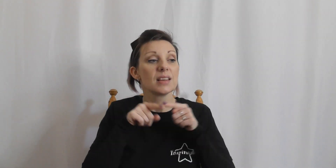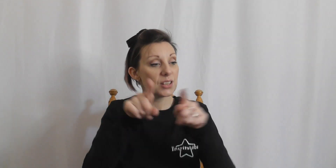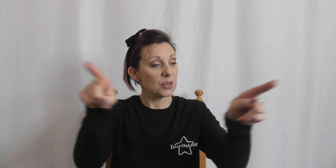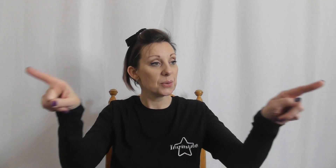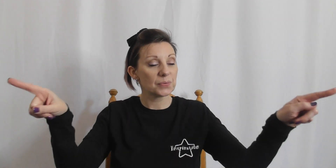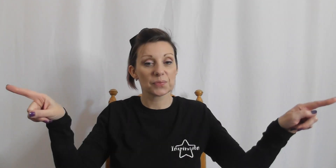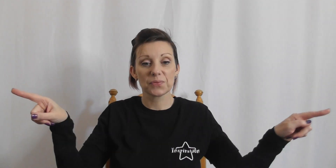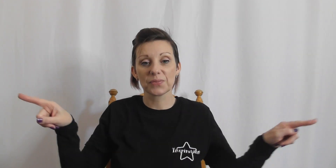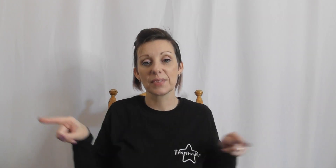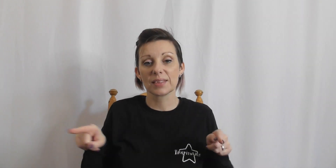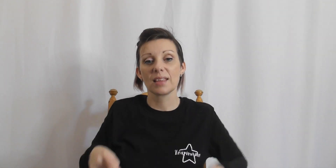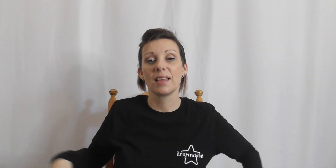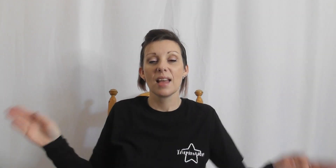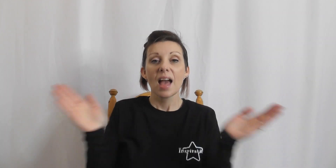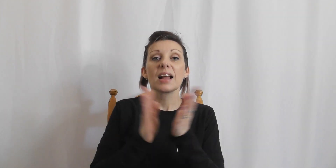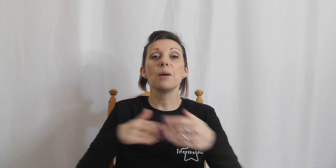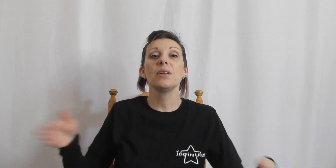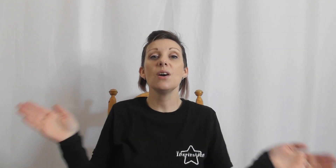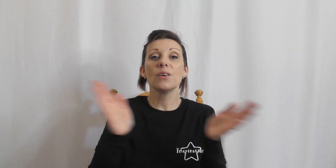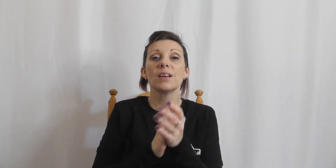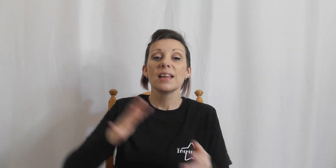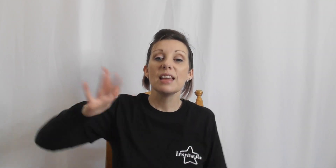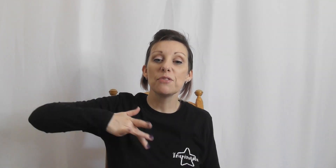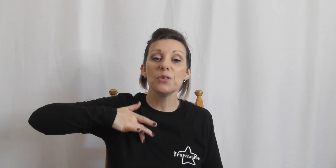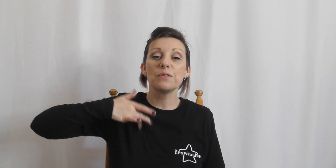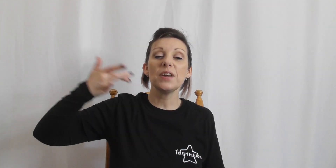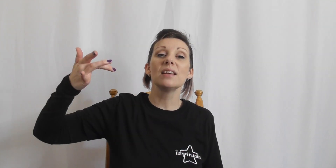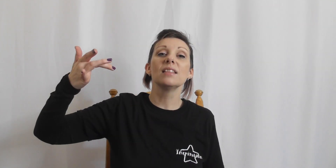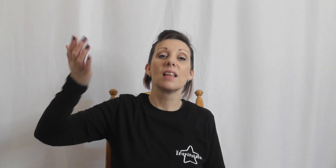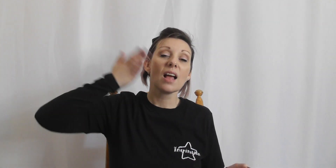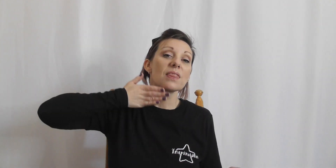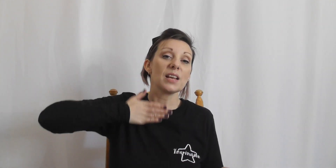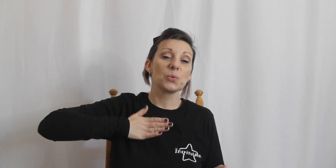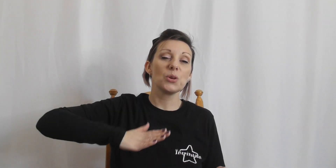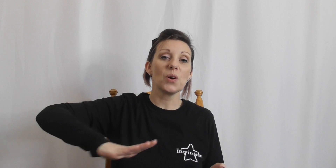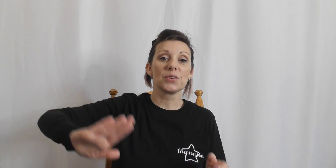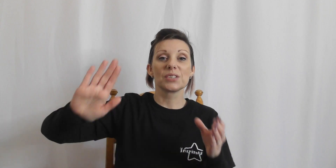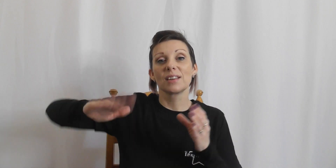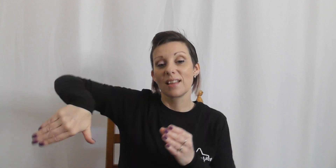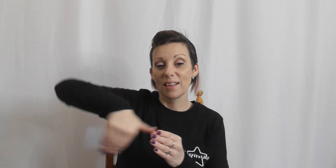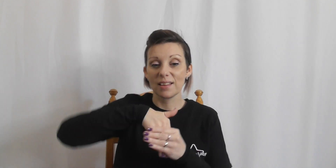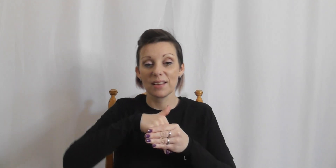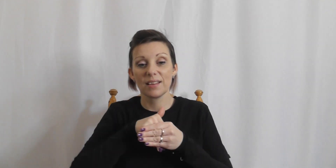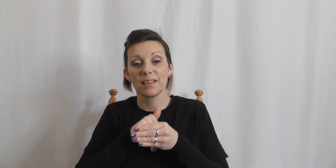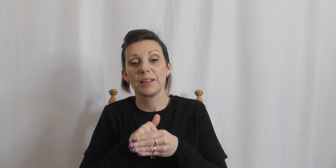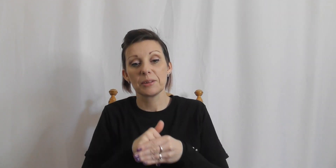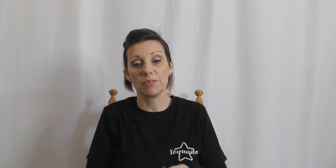you Clap along if you feel want involved